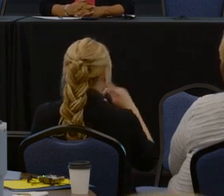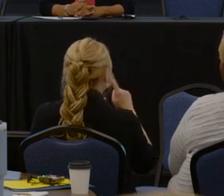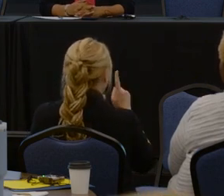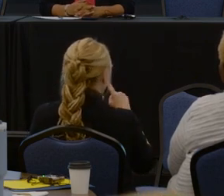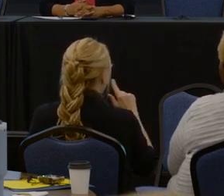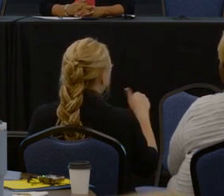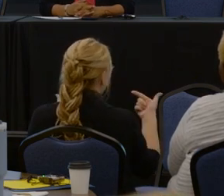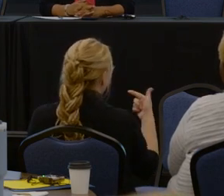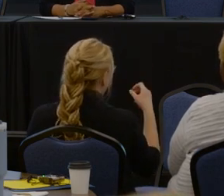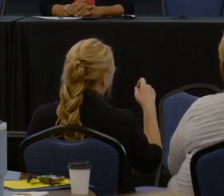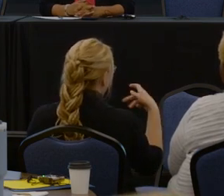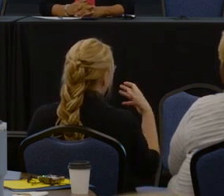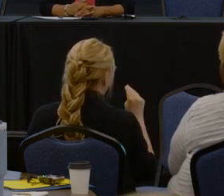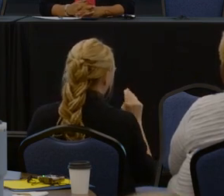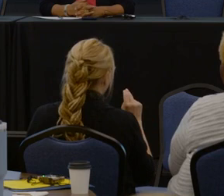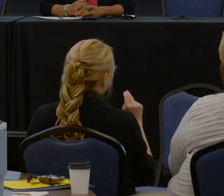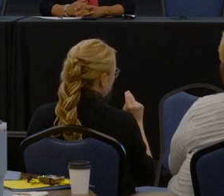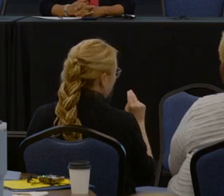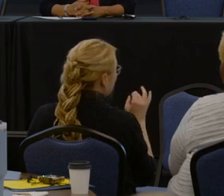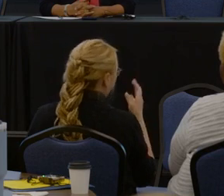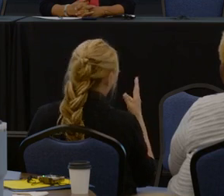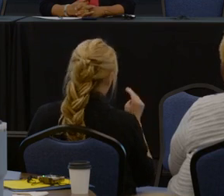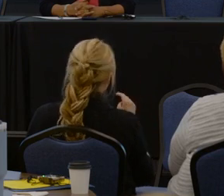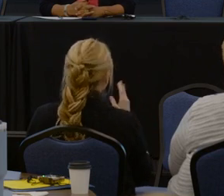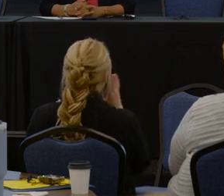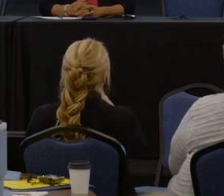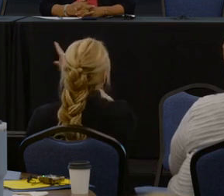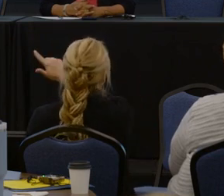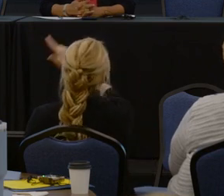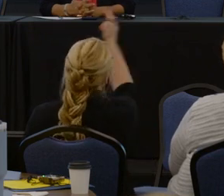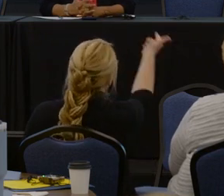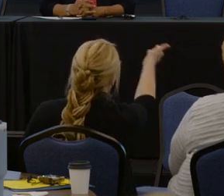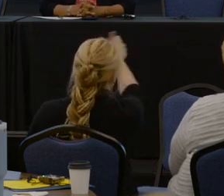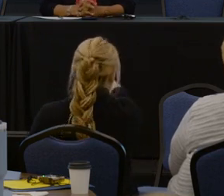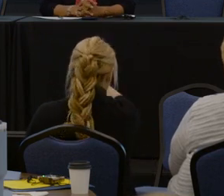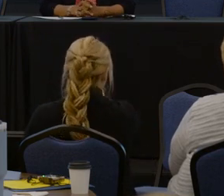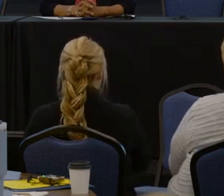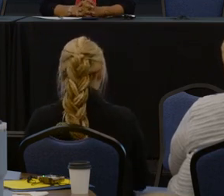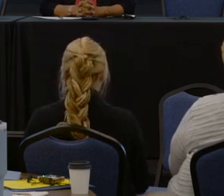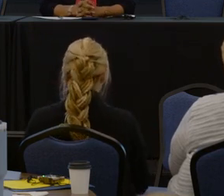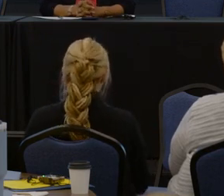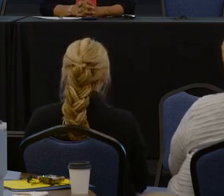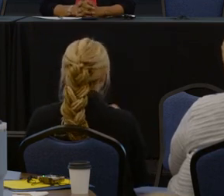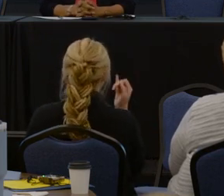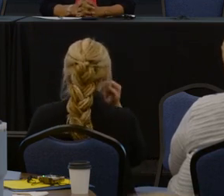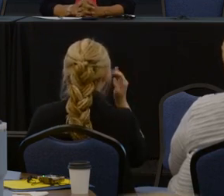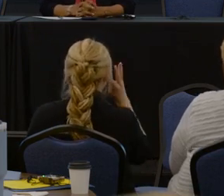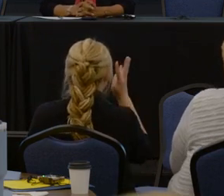So hold your questions until the open forum, but you can write 'em down so you don't forget them. All right, thank you.